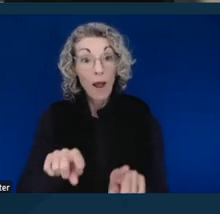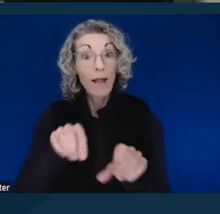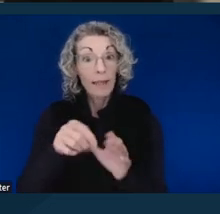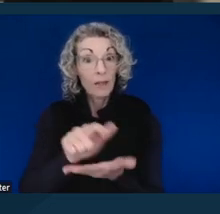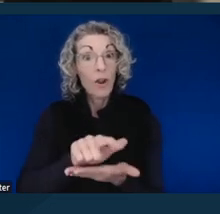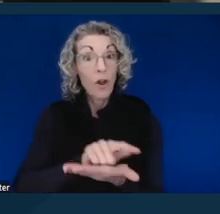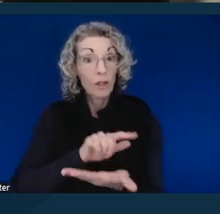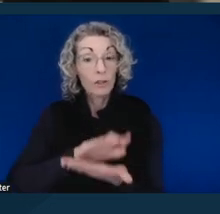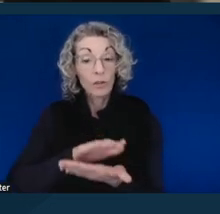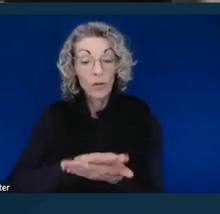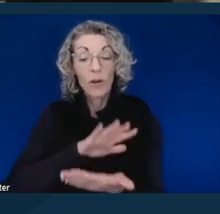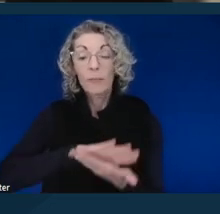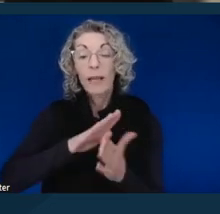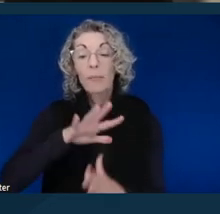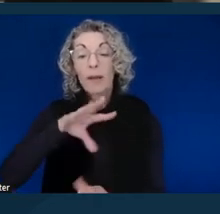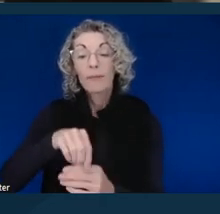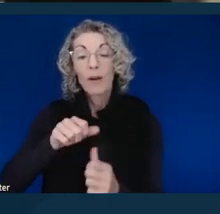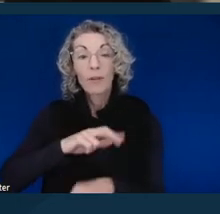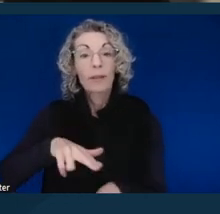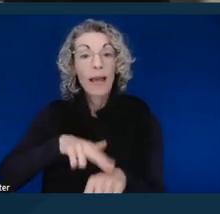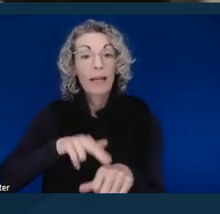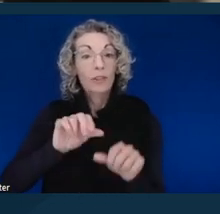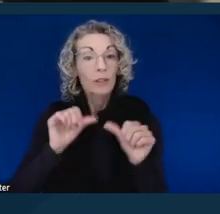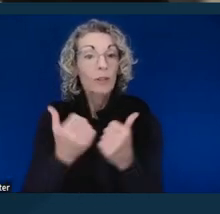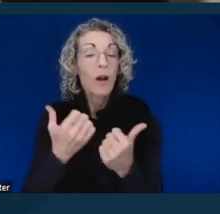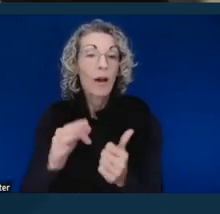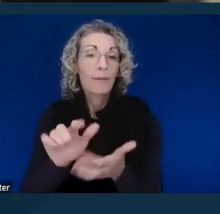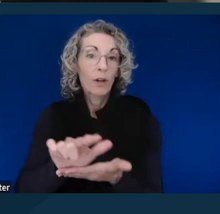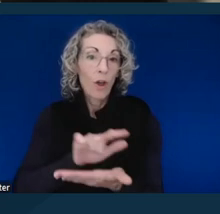with the National Association of Law Students with Disabilities,